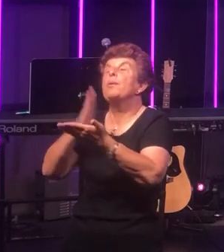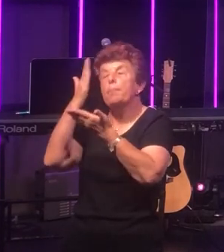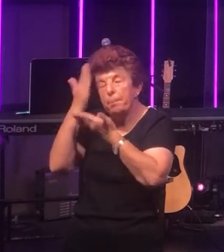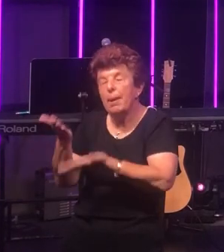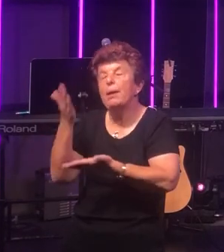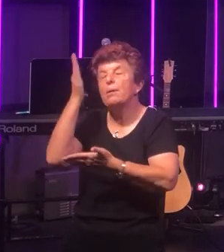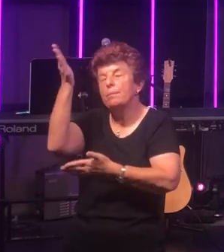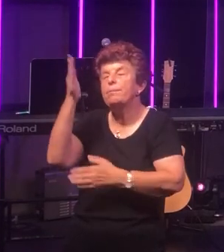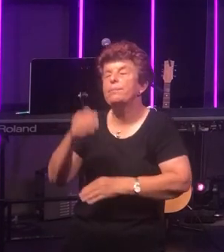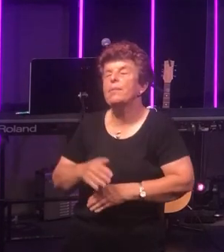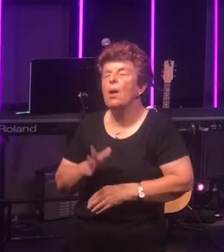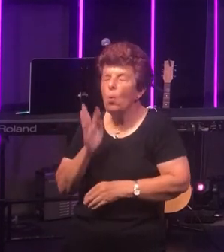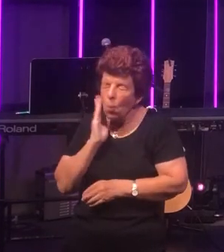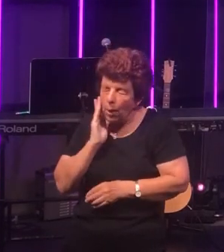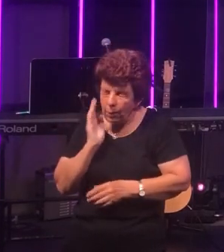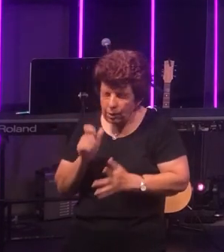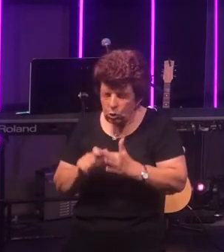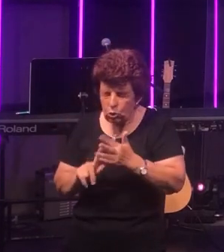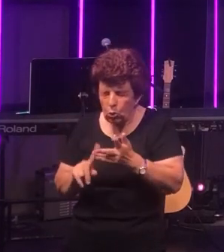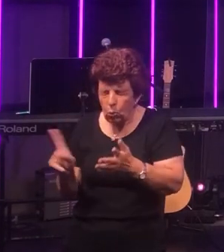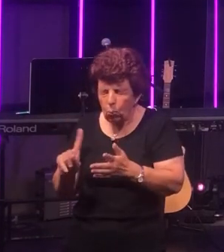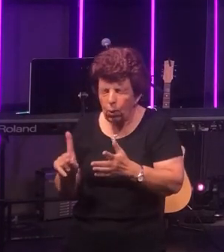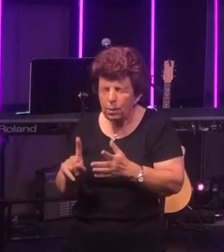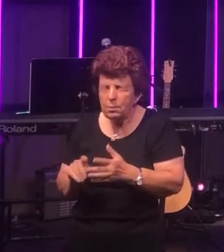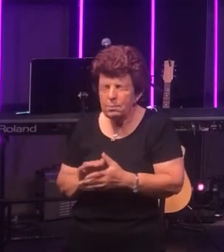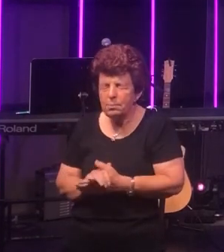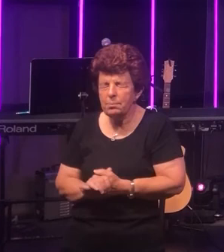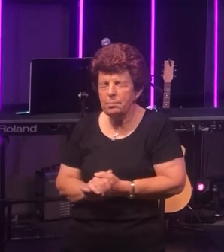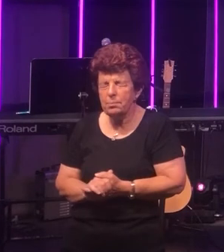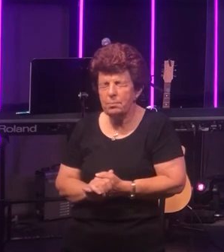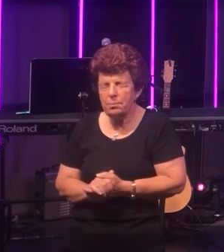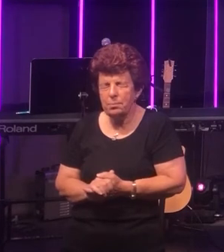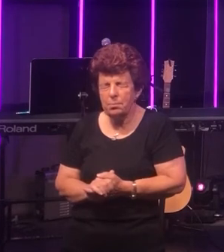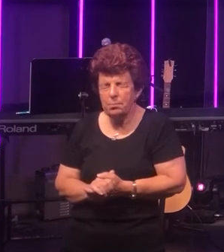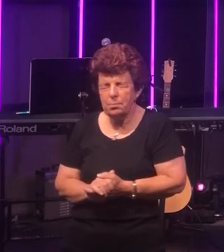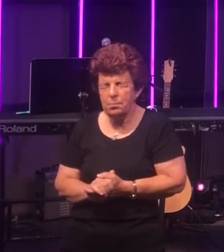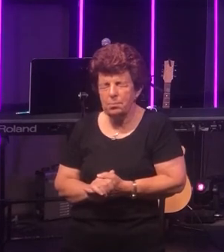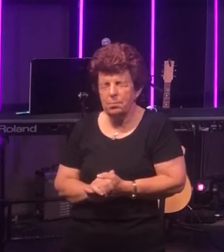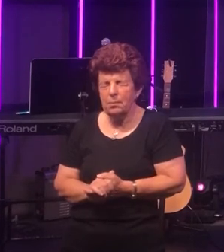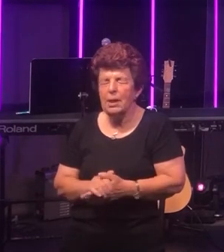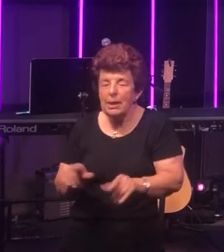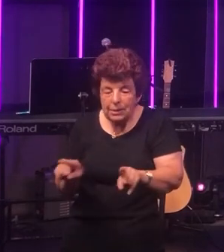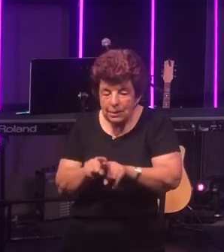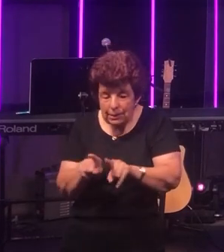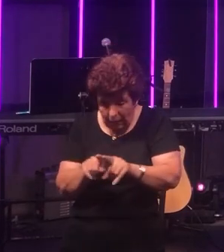When we do what is the response? Well the same passage of Scripture gives